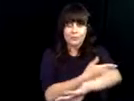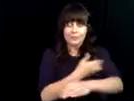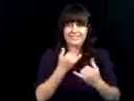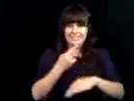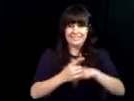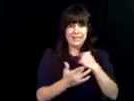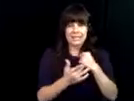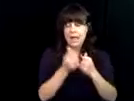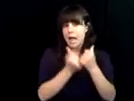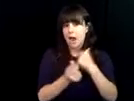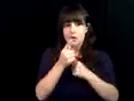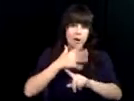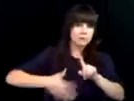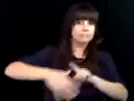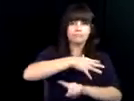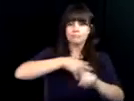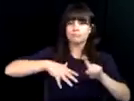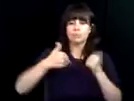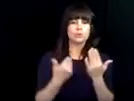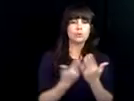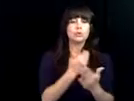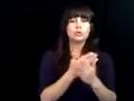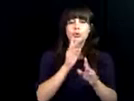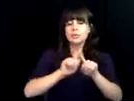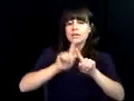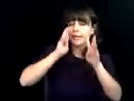rehab technology services and our history within the agency. Today